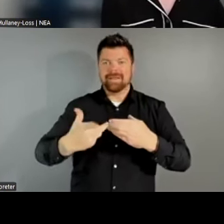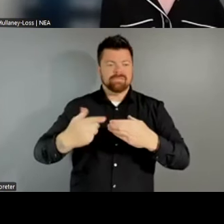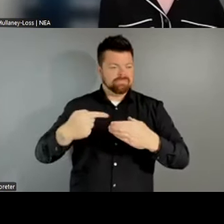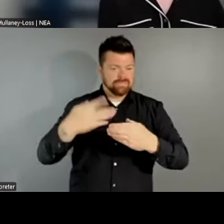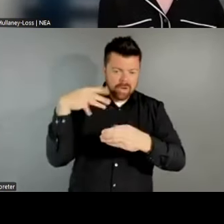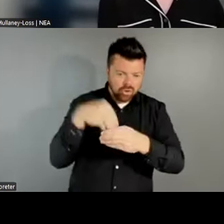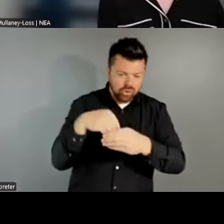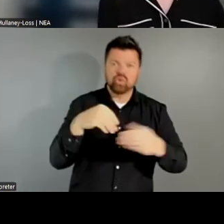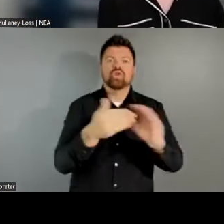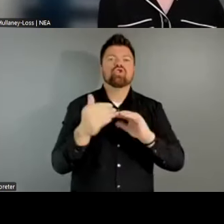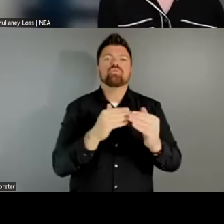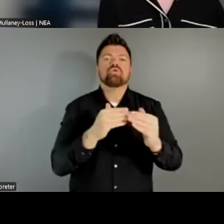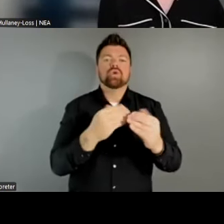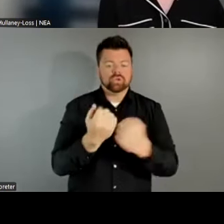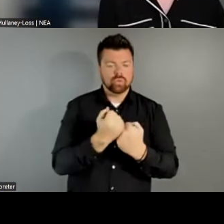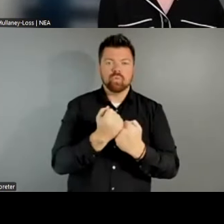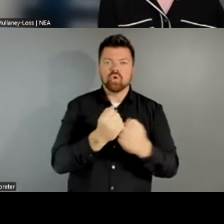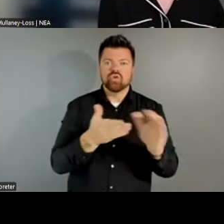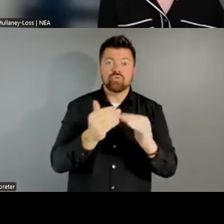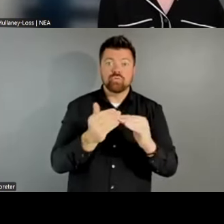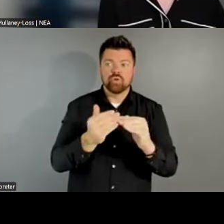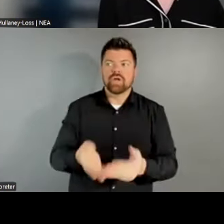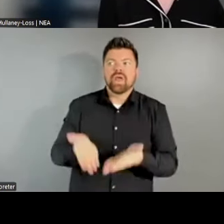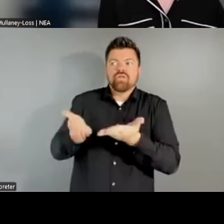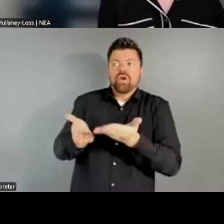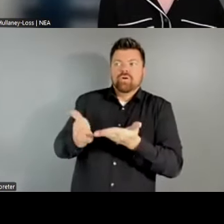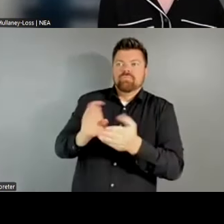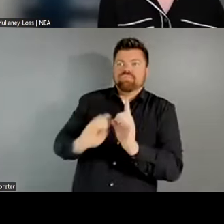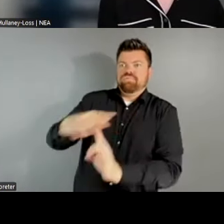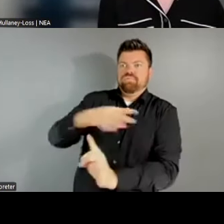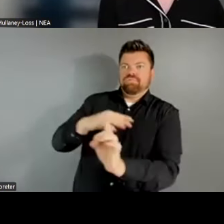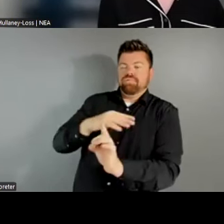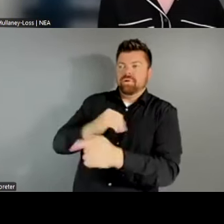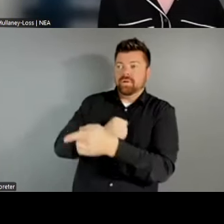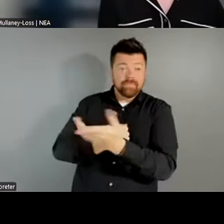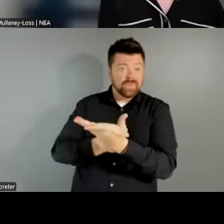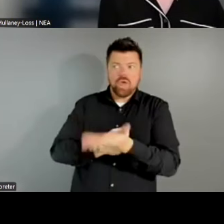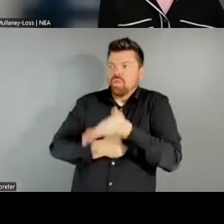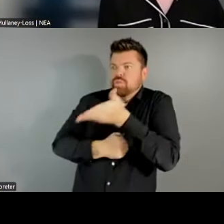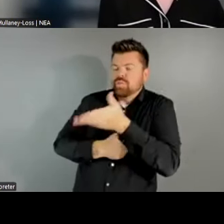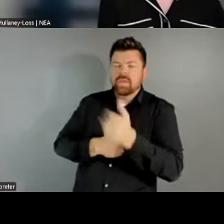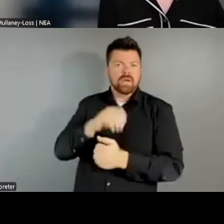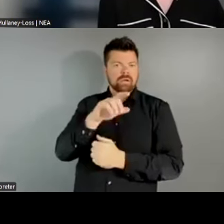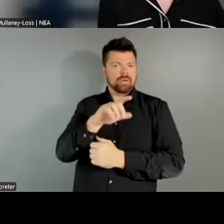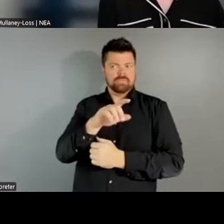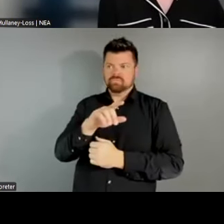they serve. And they exist to meet unique, on the ground local priorities. So each community